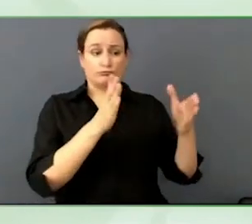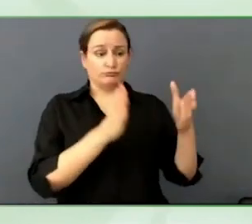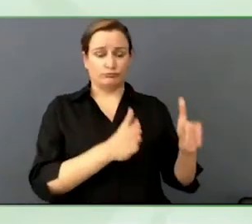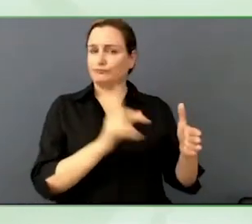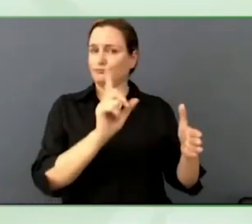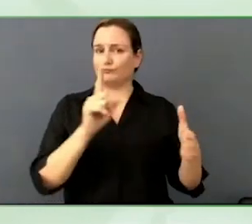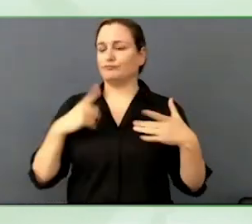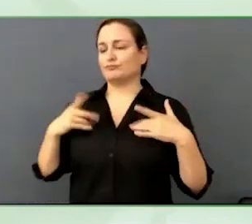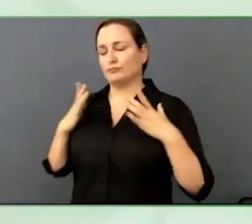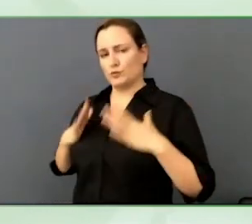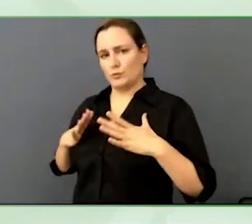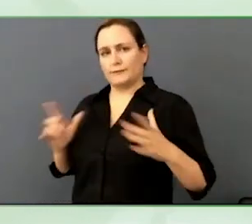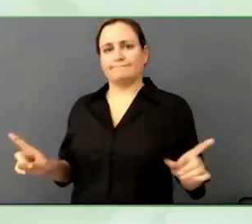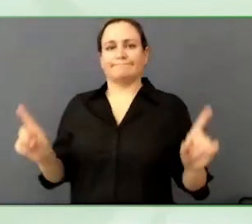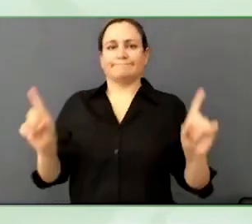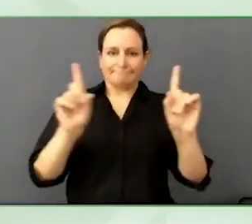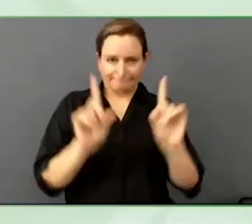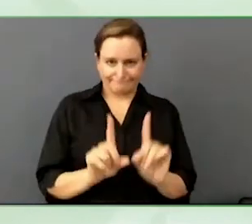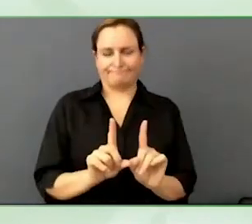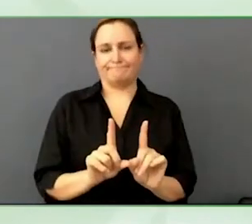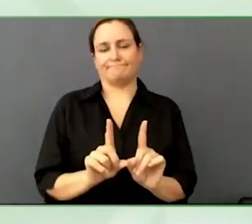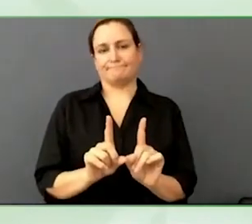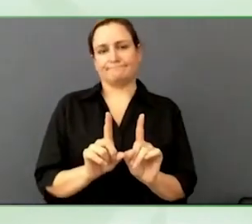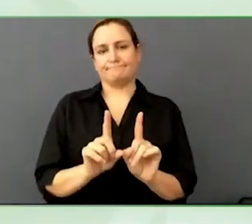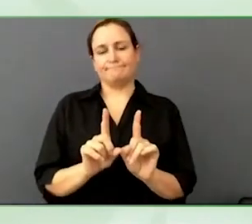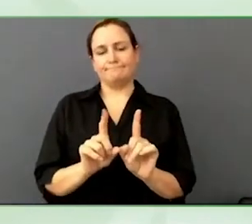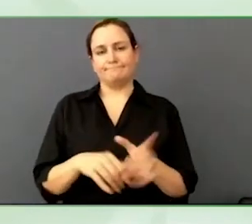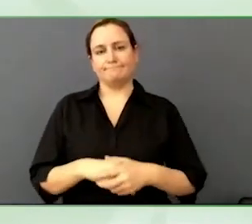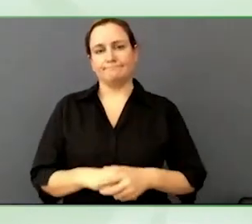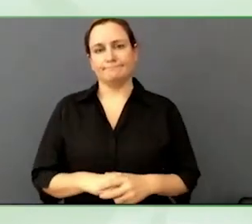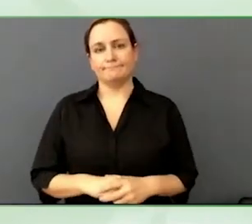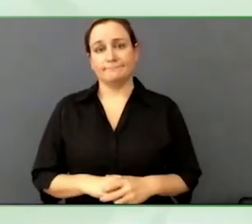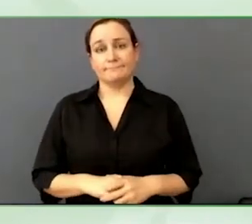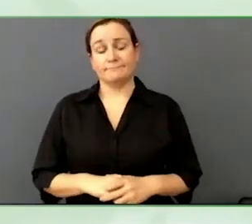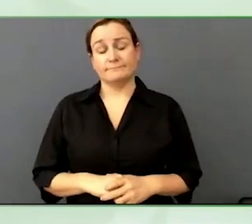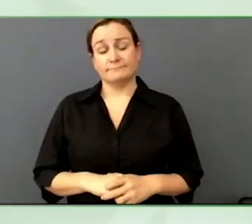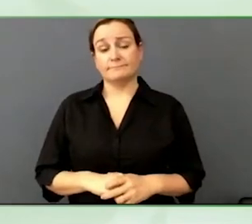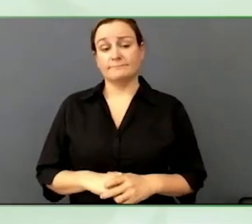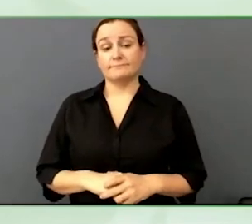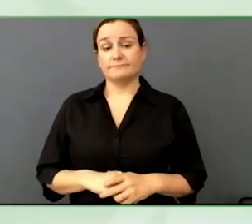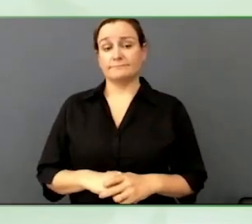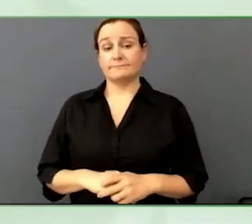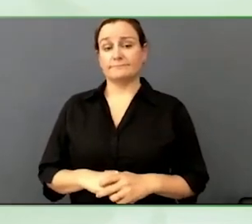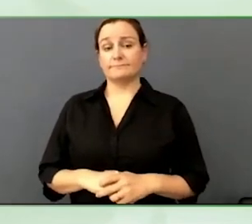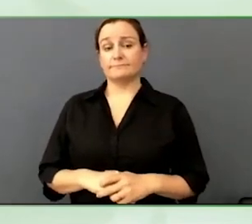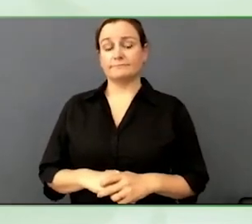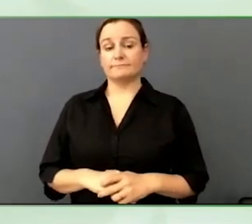We see it in a different ways, when we are doing our own modelling all the time.